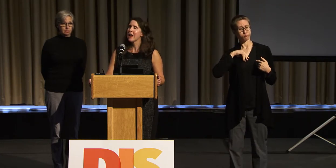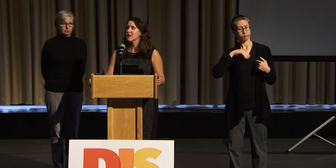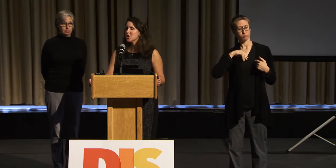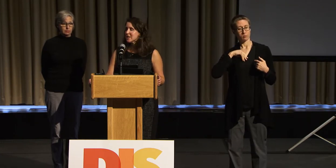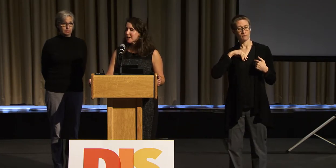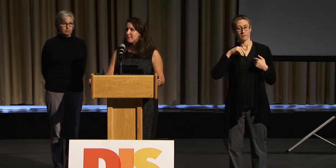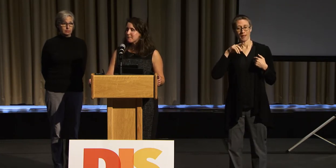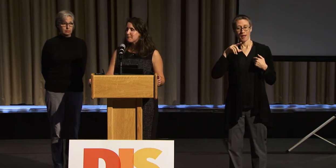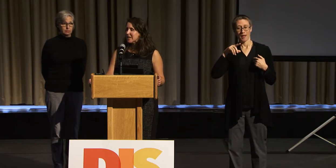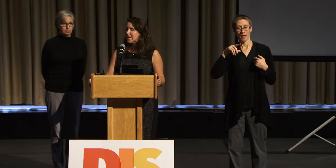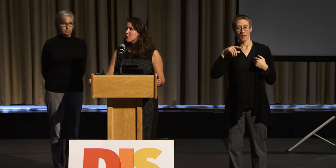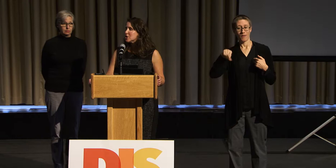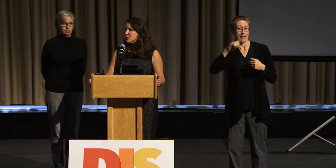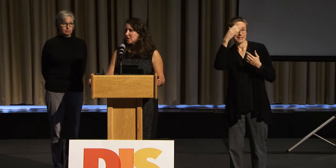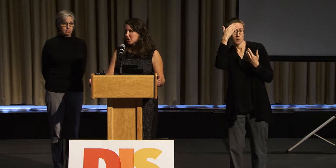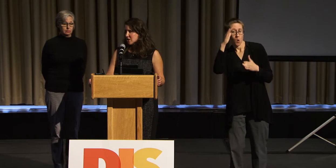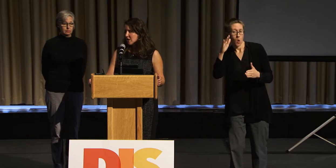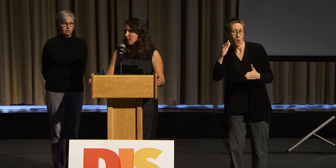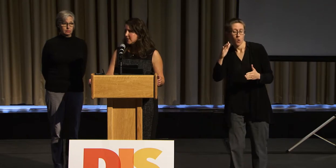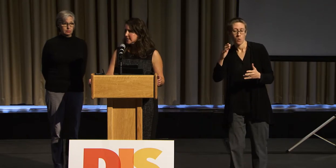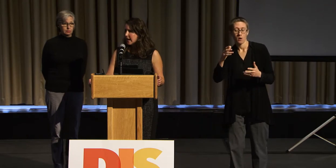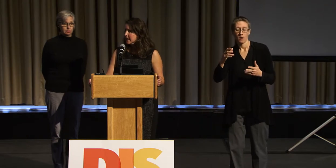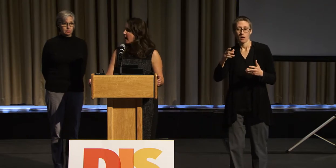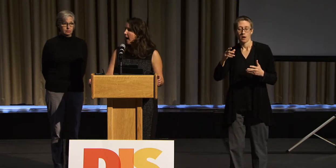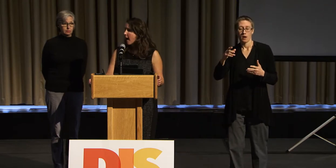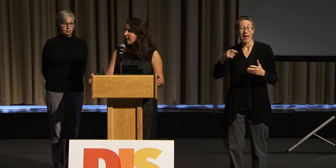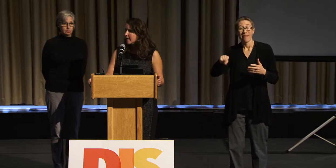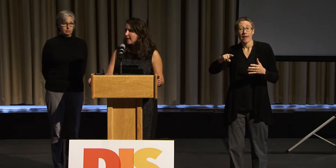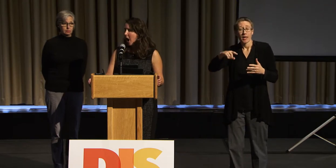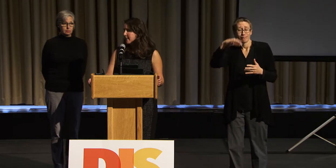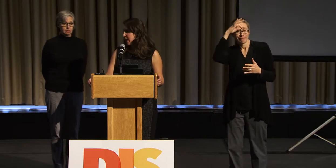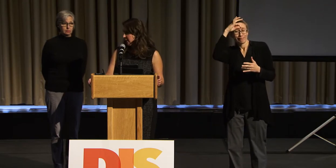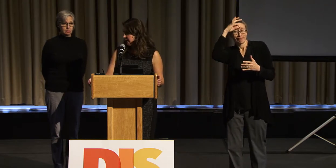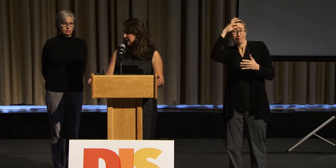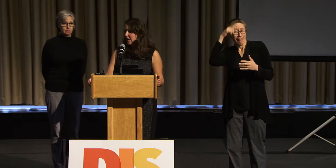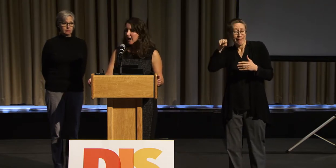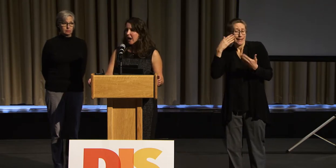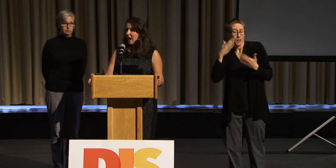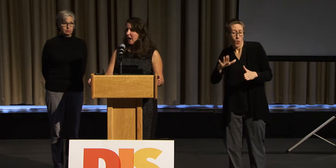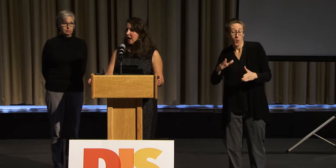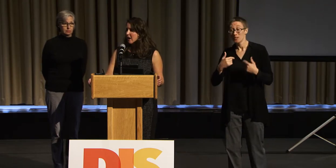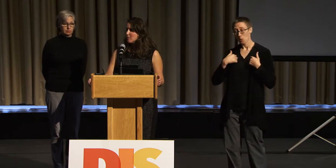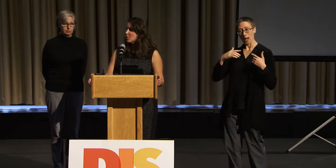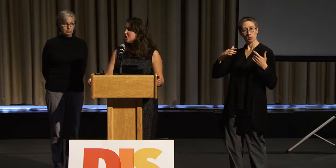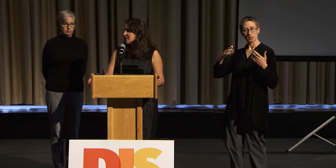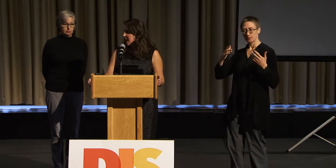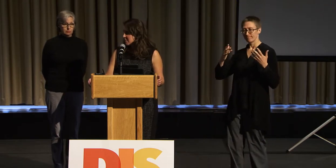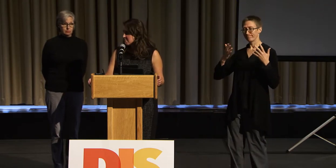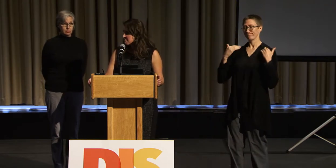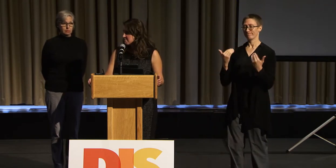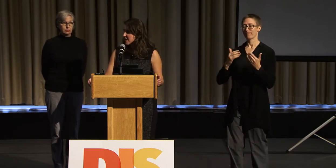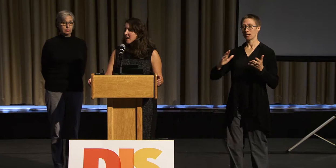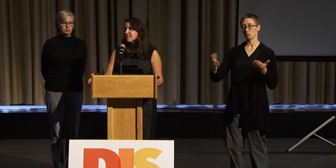And just be introducing yourself and saying, Hi, I'm Kerry. What's your name?